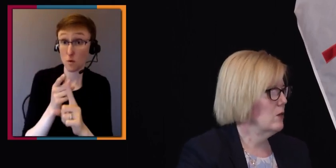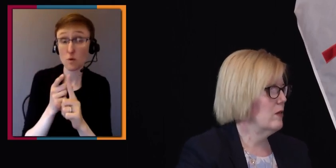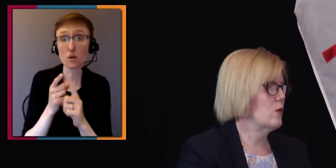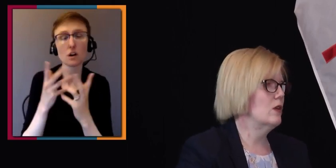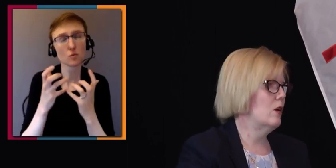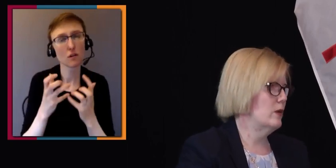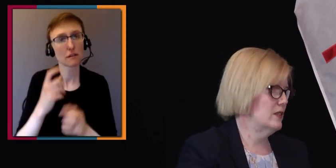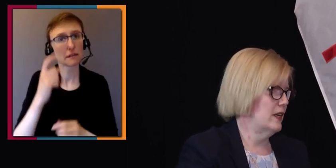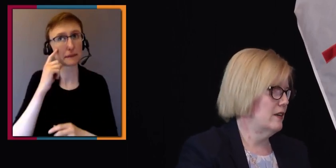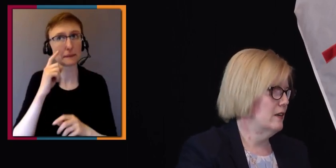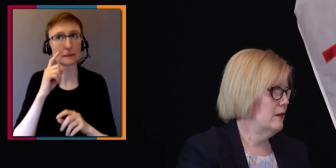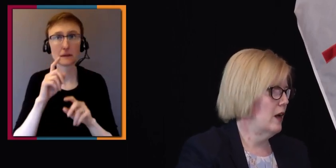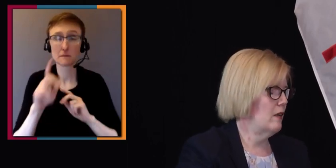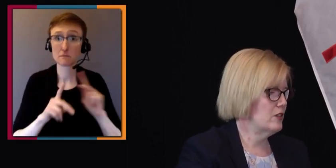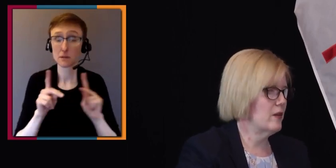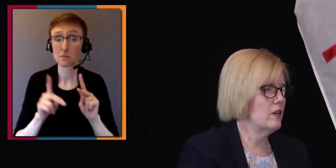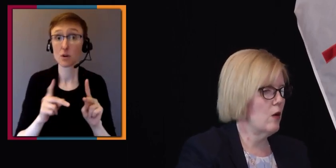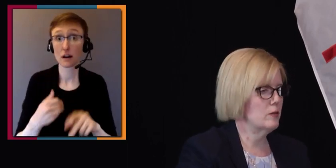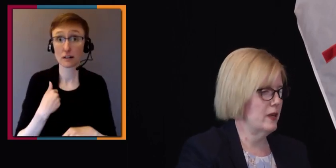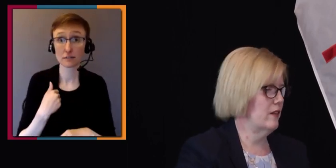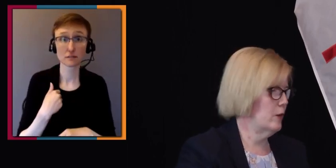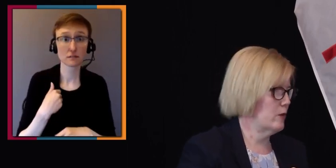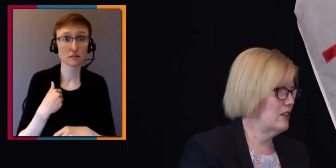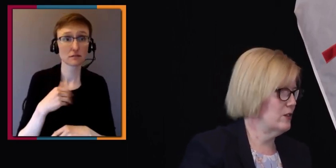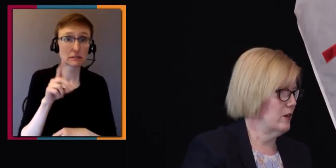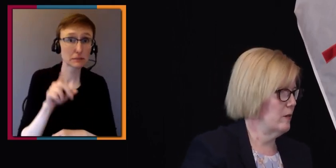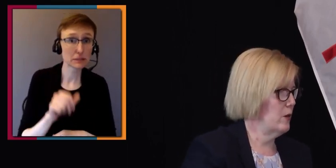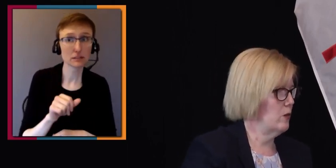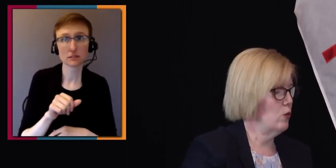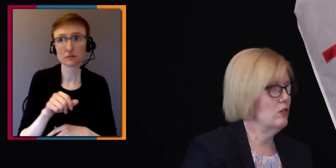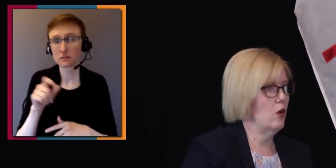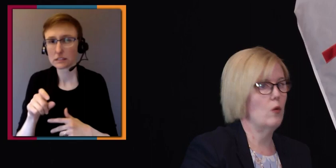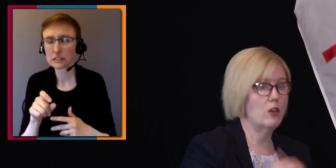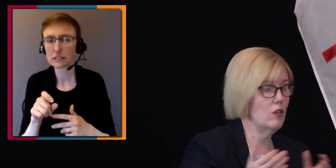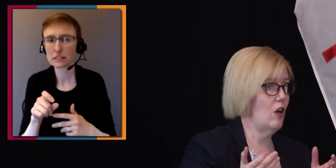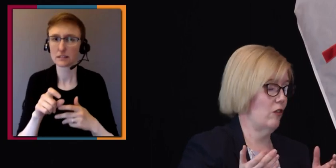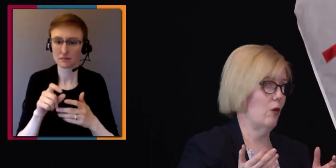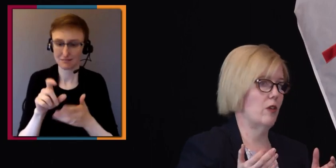So there will always need-- Sorry, there'll always be-- The human rights lawyer in me will know, and you'll all know